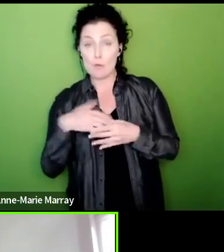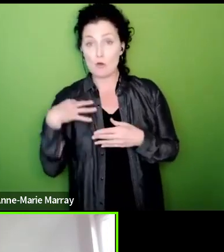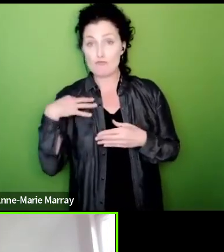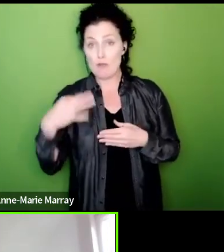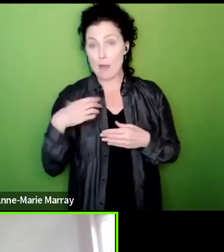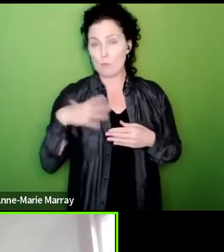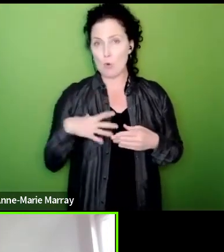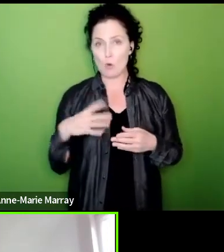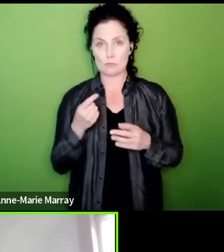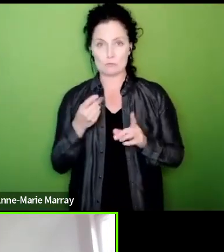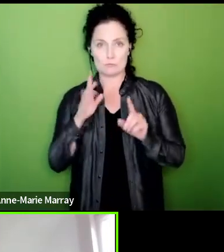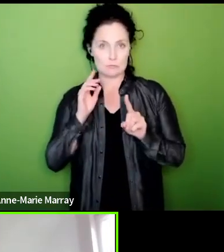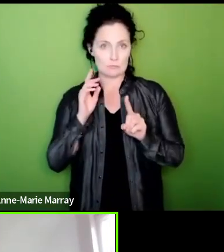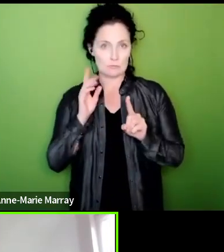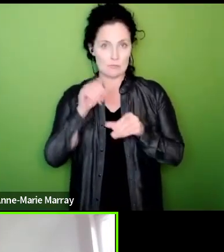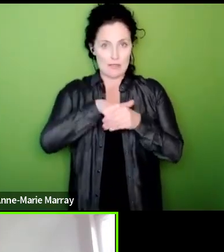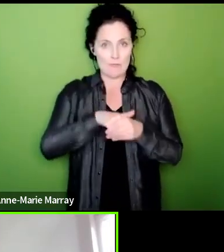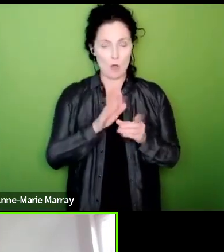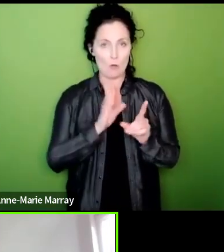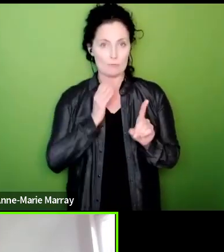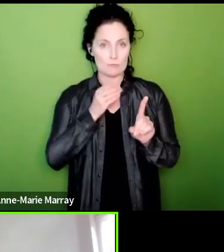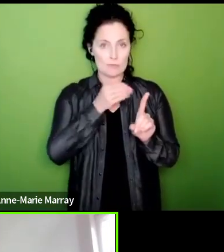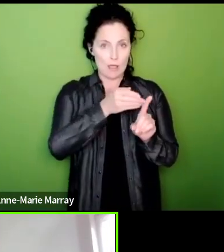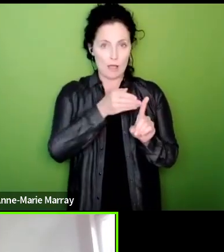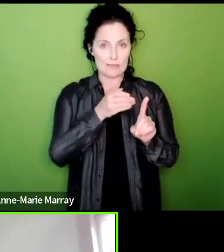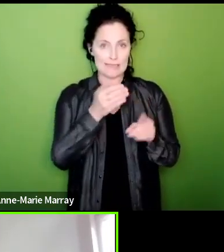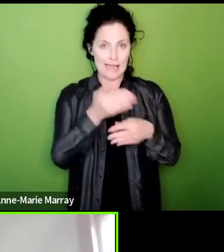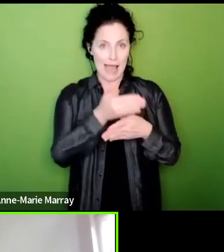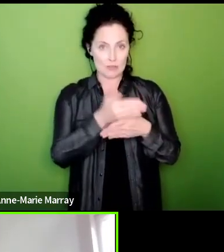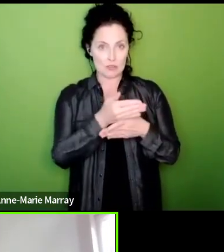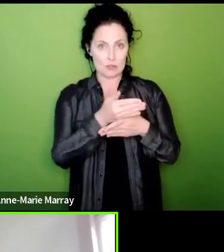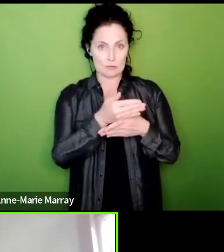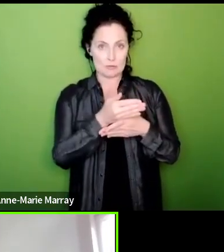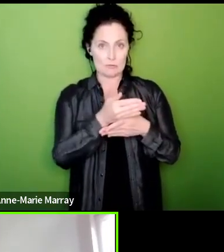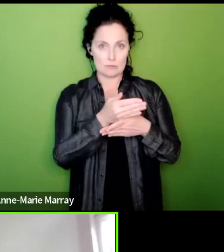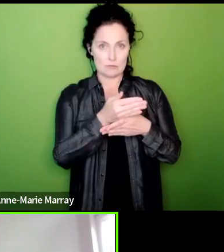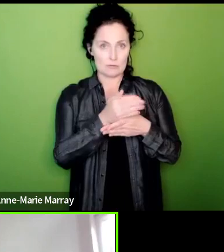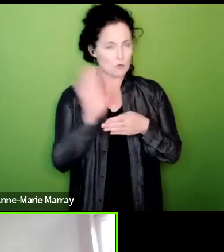action there will be separate Communications with those people so that everybody understands exactly